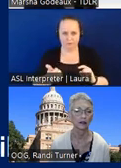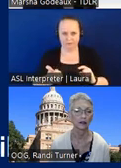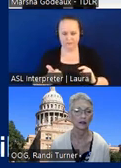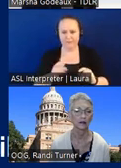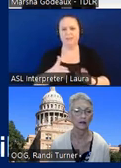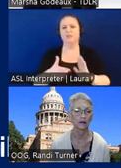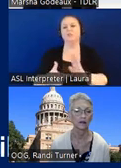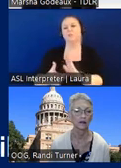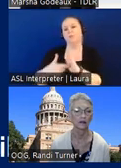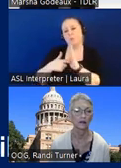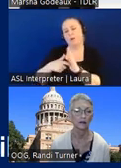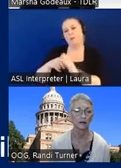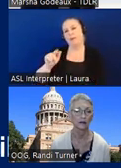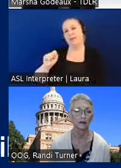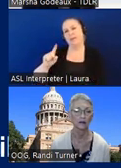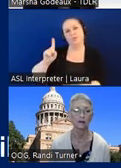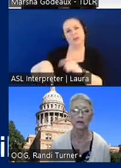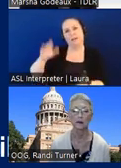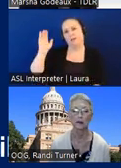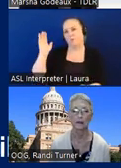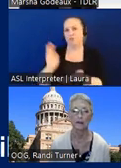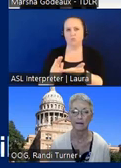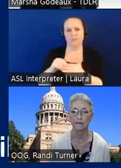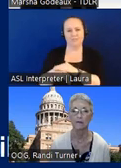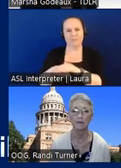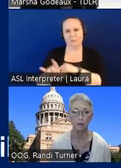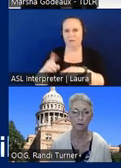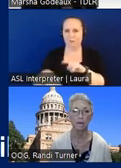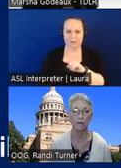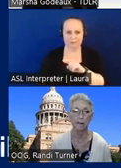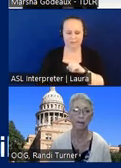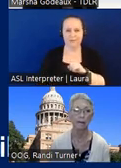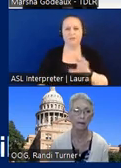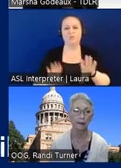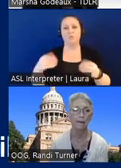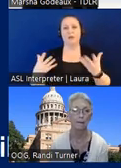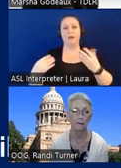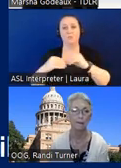you cannot reduce accessibility um so providing more you're going to have to make those accessible